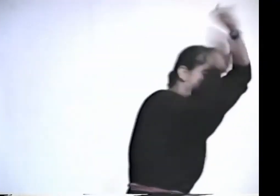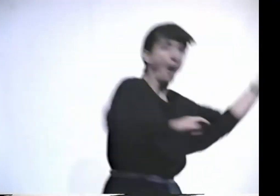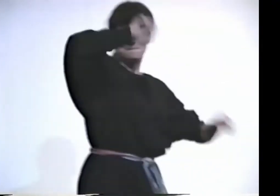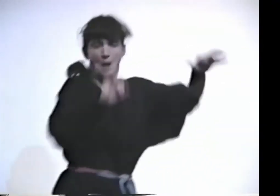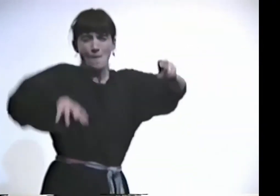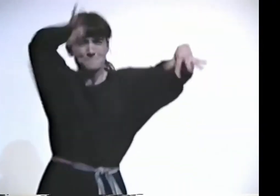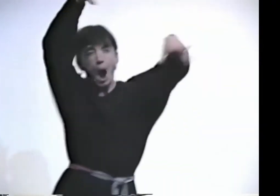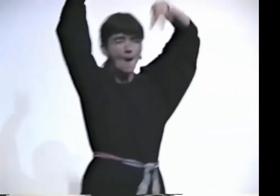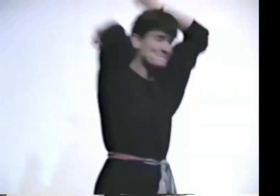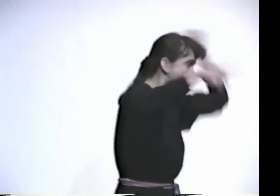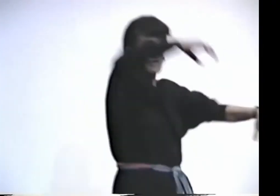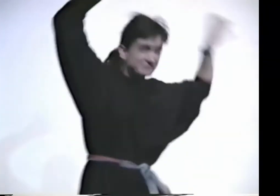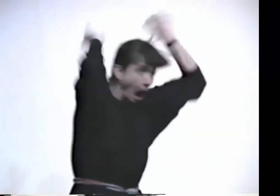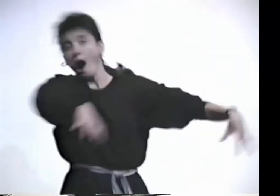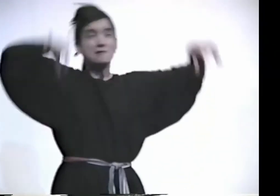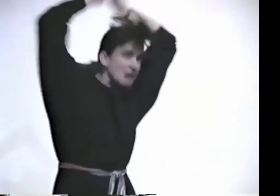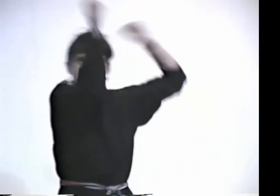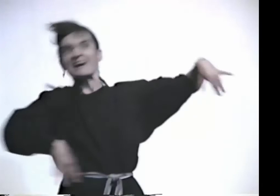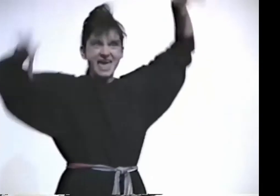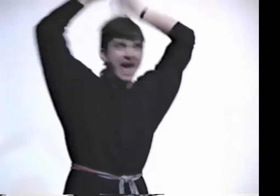BOOM-BOOM BOOM-BOOM BOOM-BOOM BOOM BOOM.